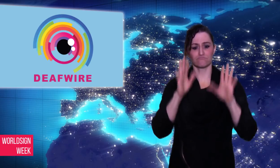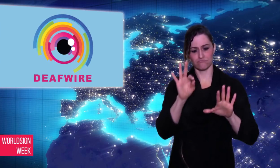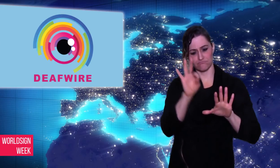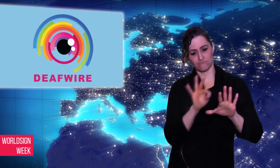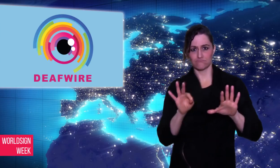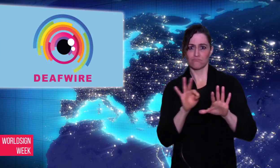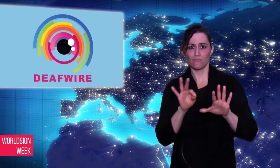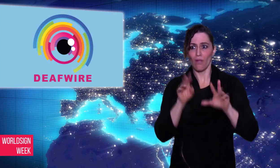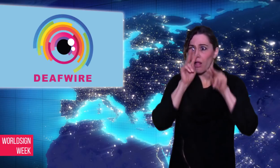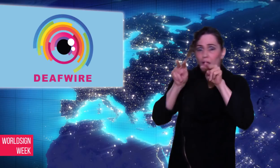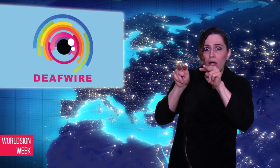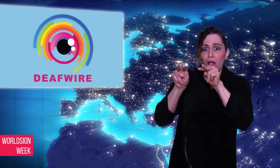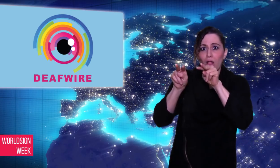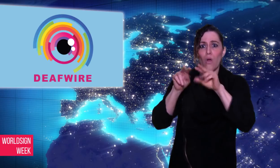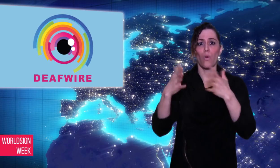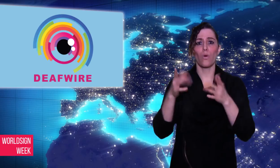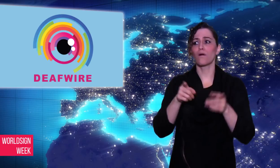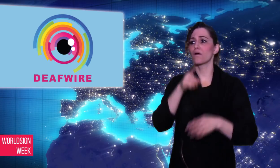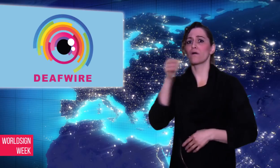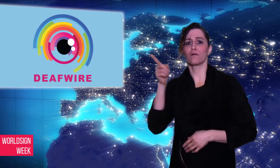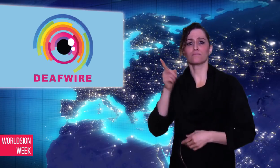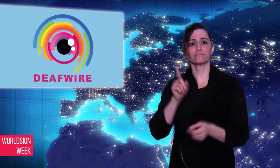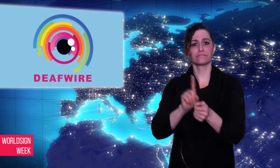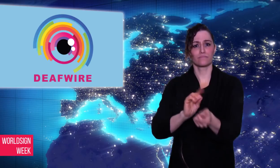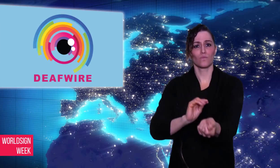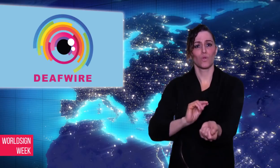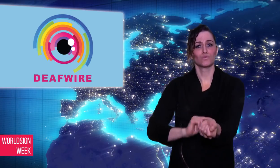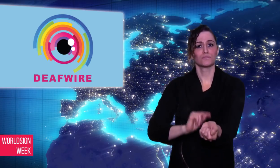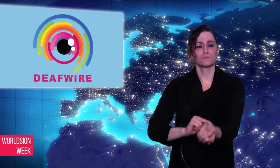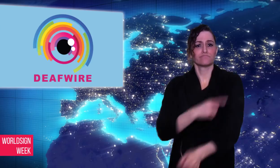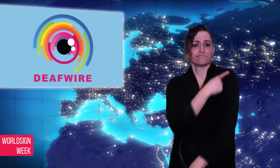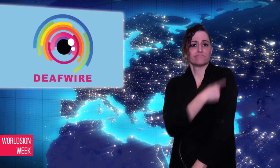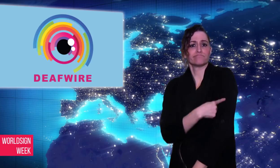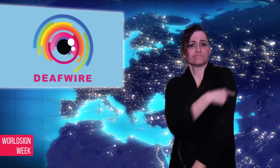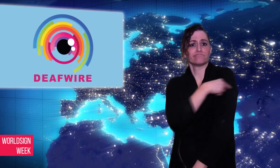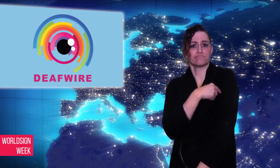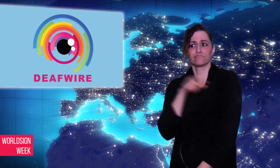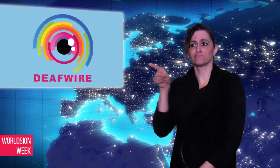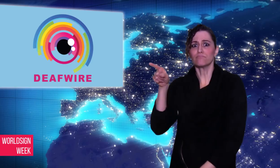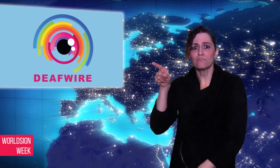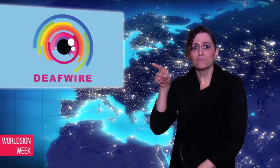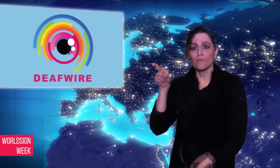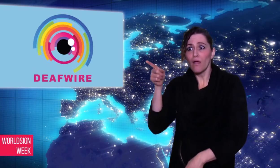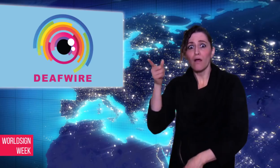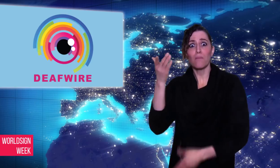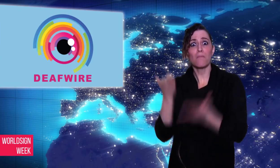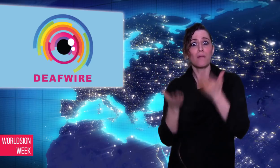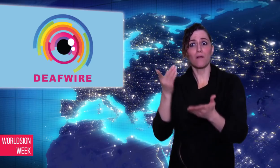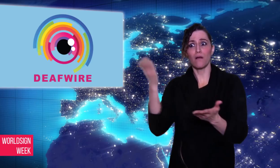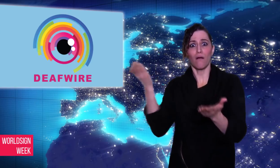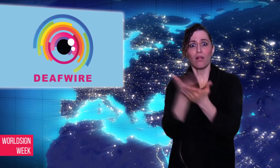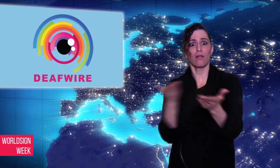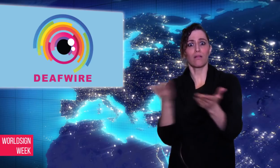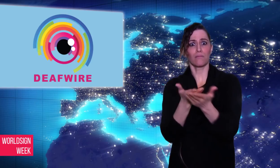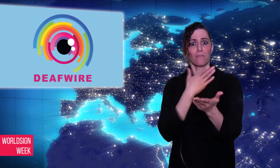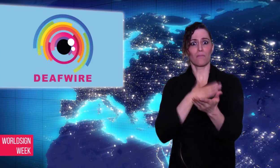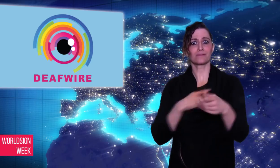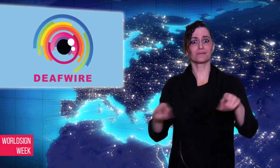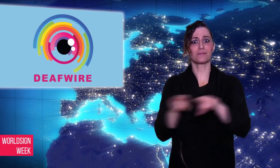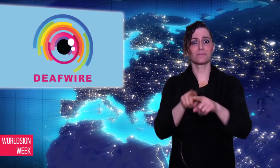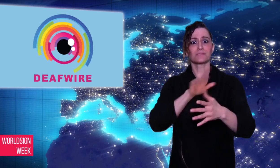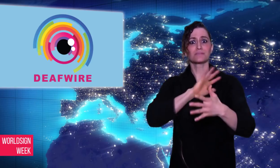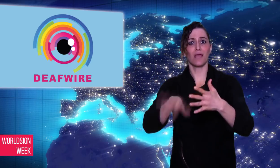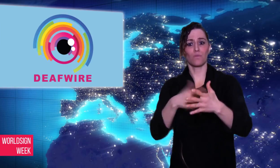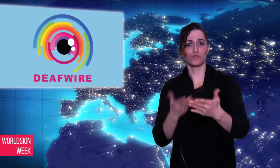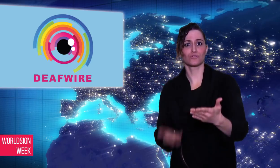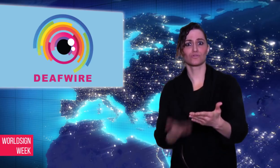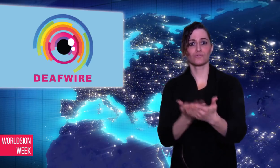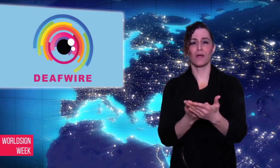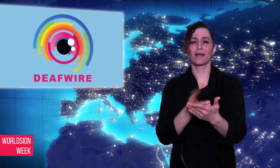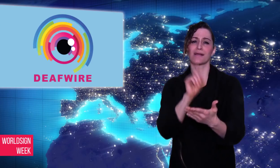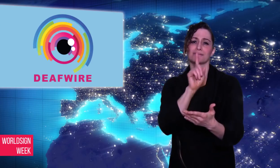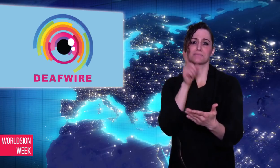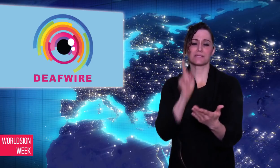other professionals including architects